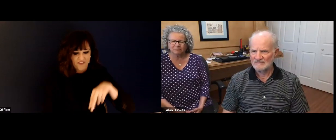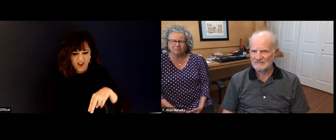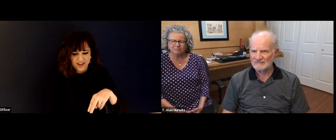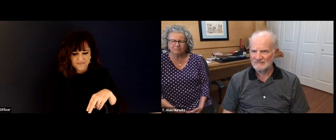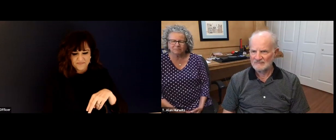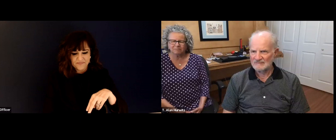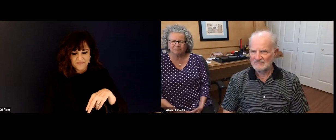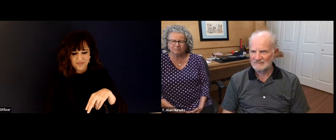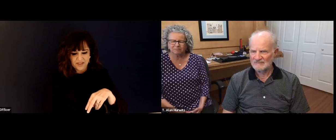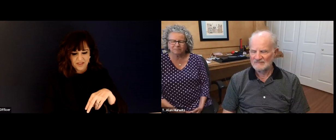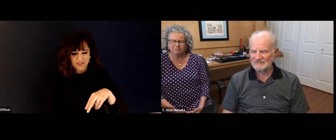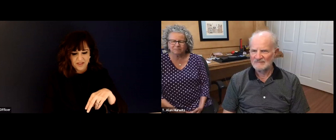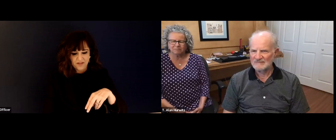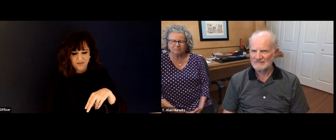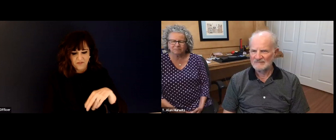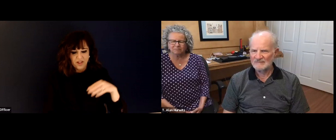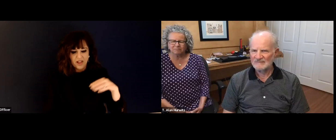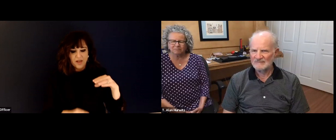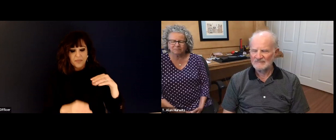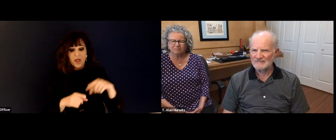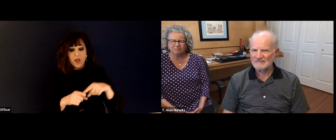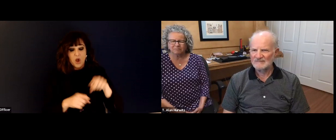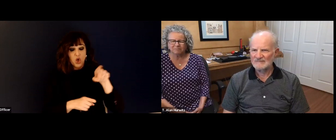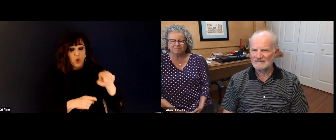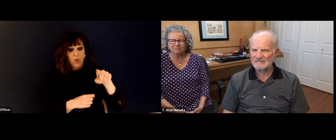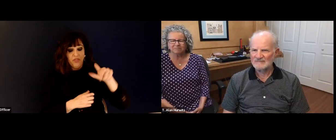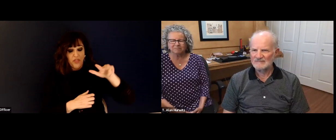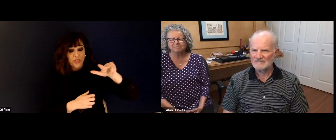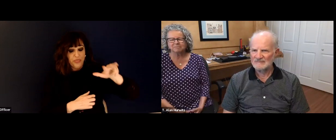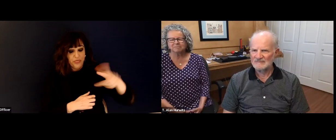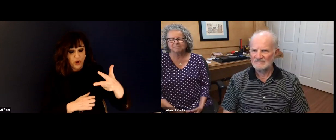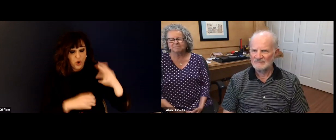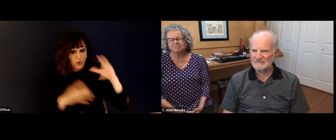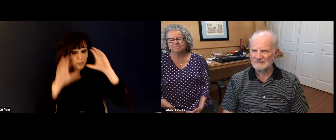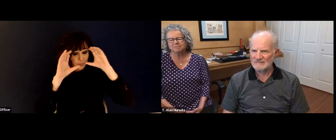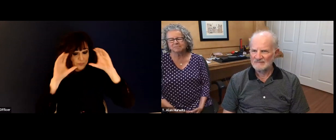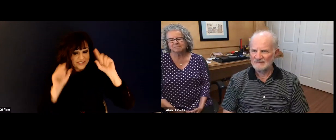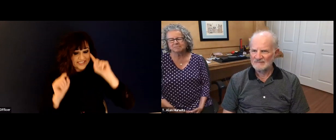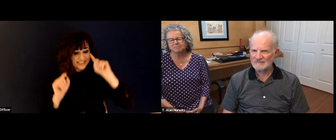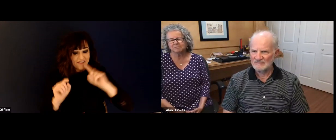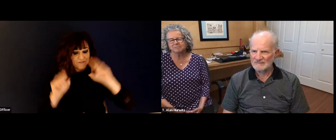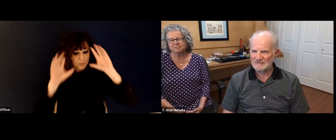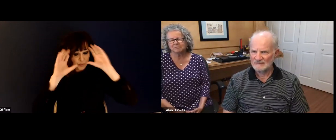Okay, so your book was well written, very entertaining, as